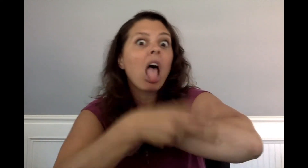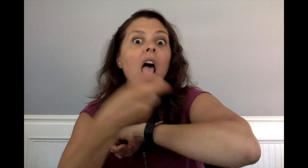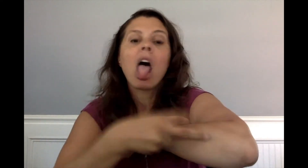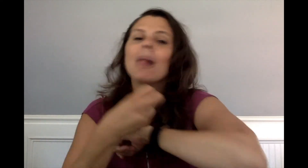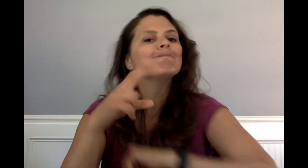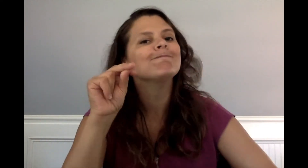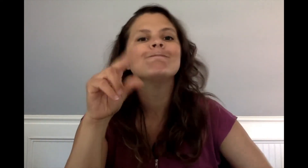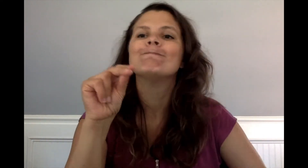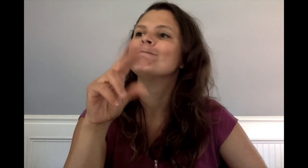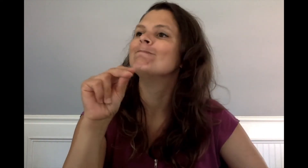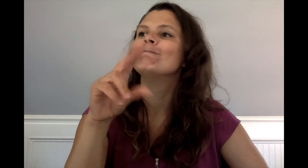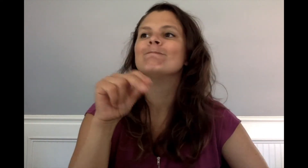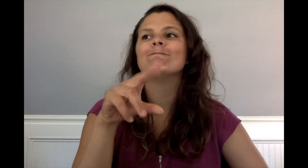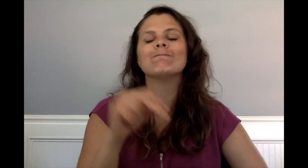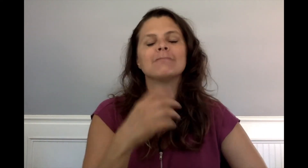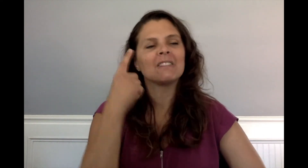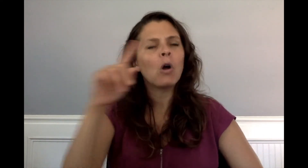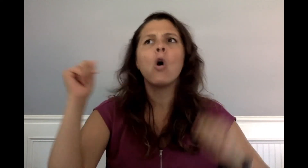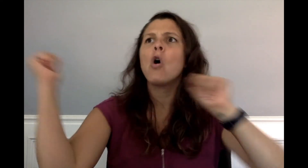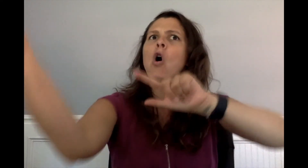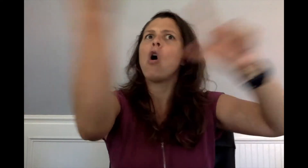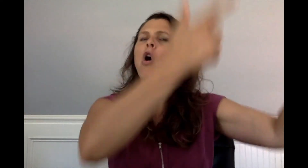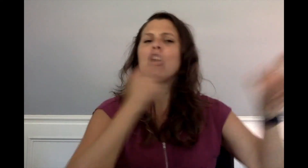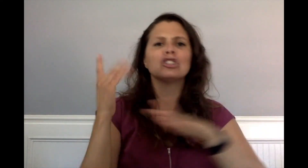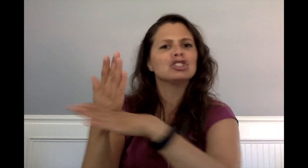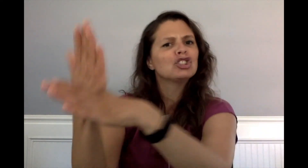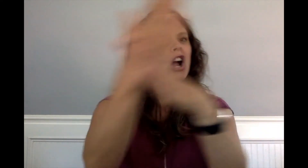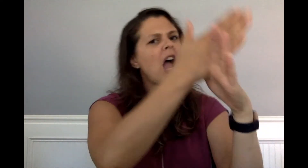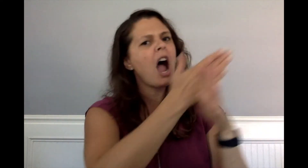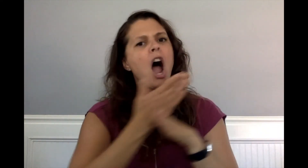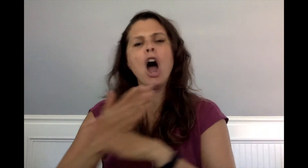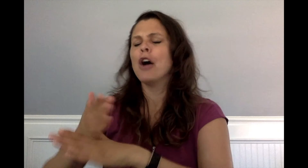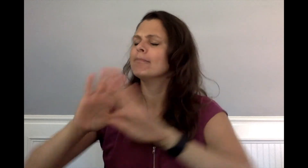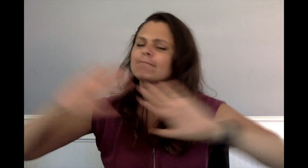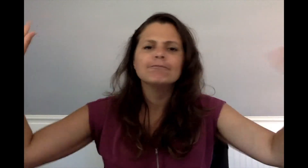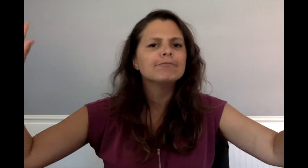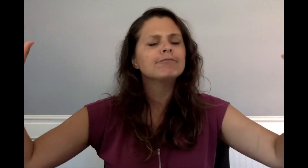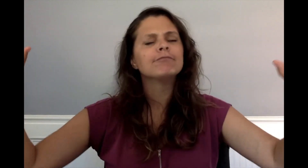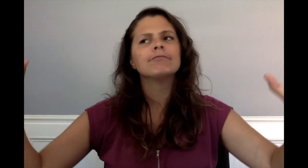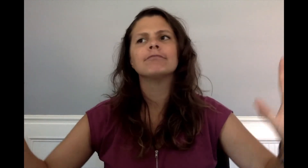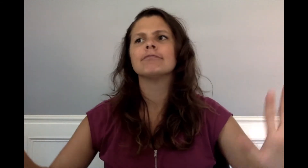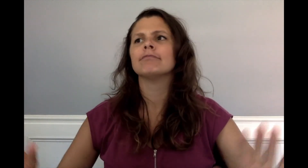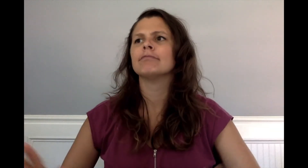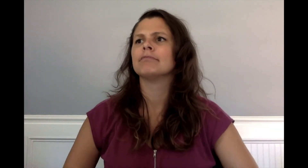"for stealing!" Enid said. "It's for everyone to share."